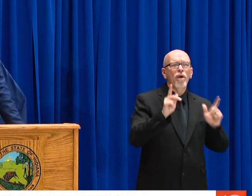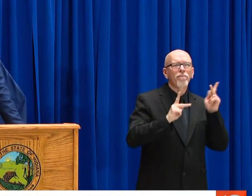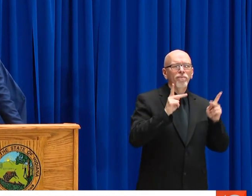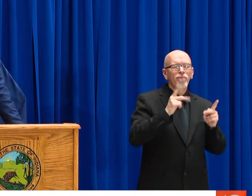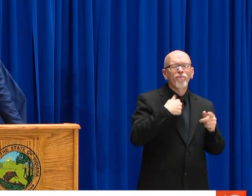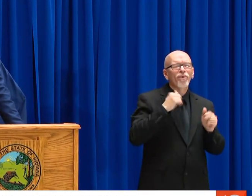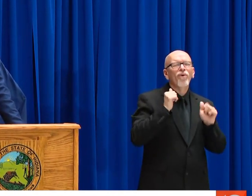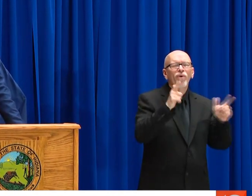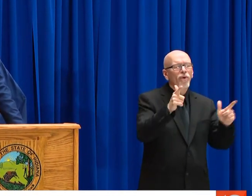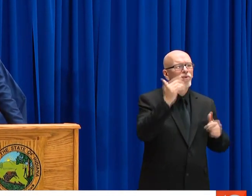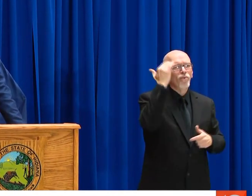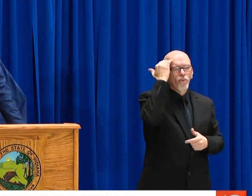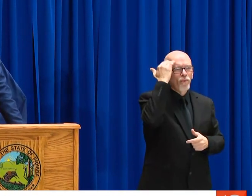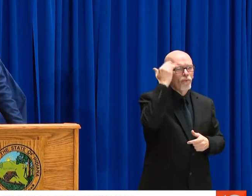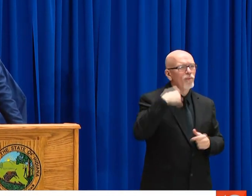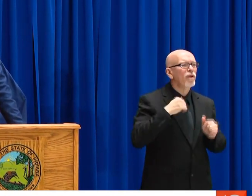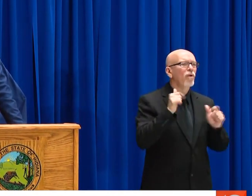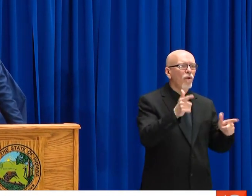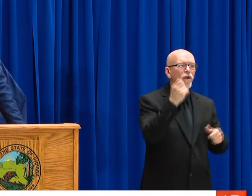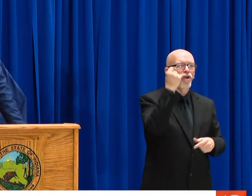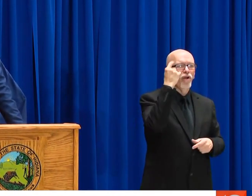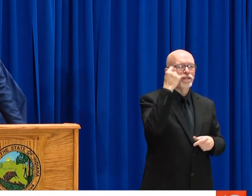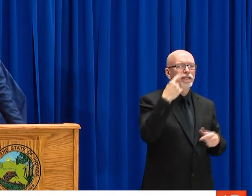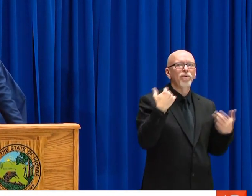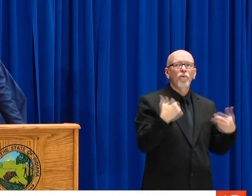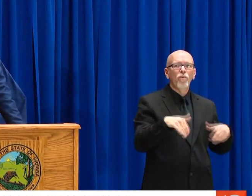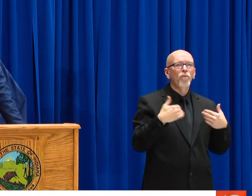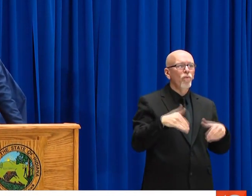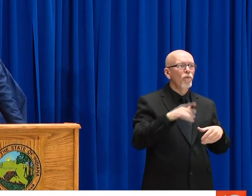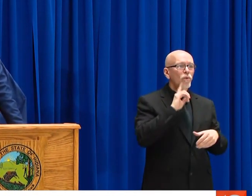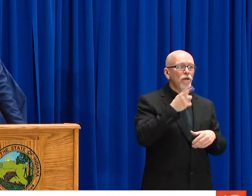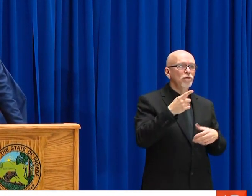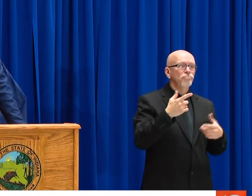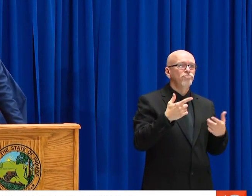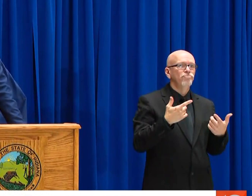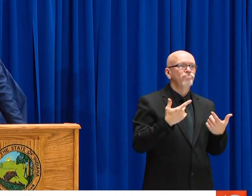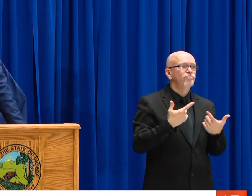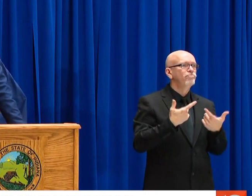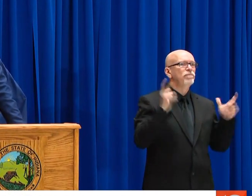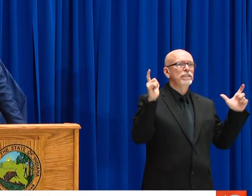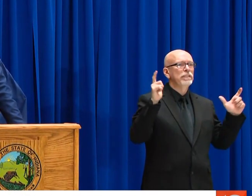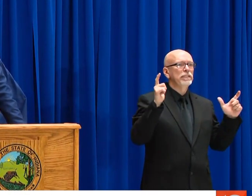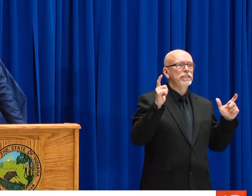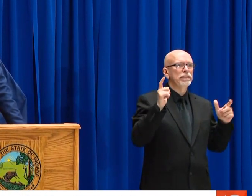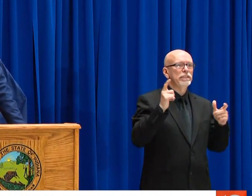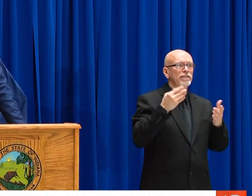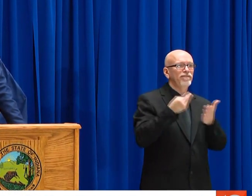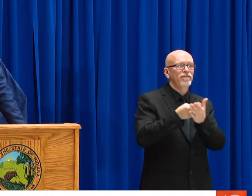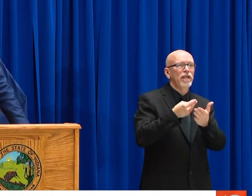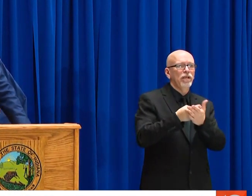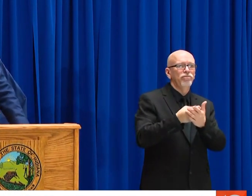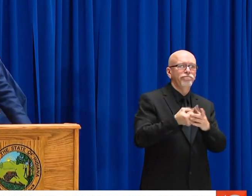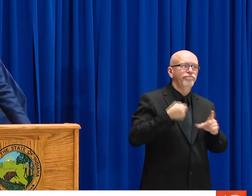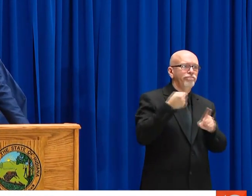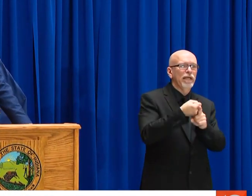AND HOPEFULLY CLARIFIED. AND I THINK EVERYONE SHARES --